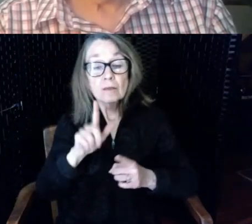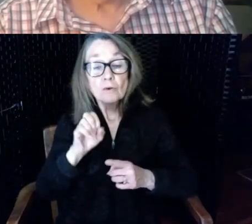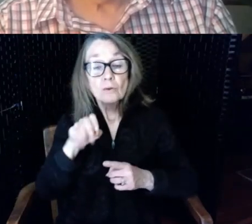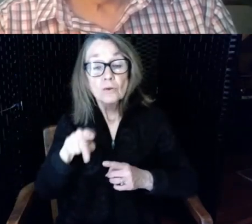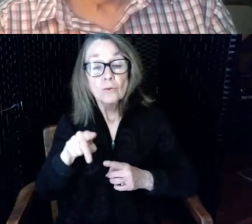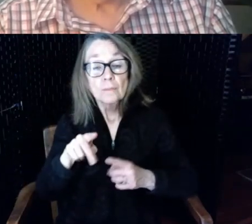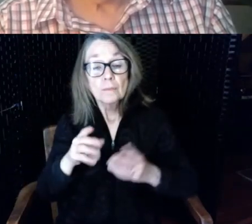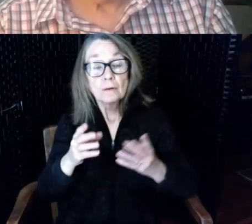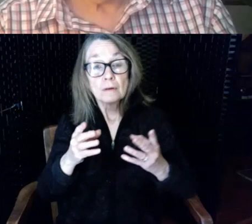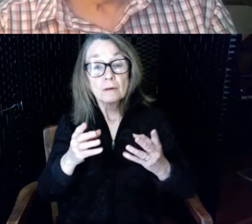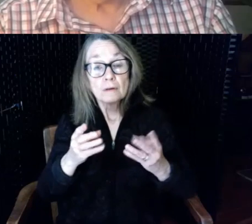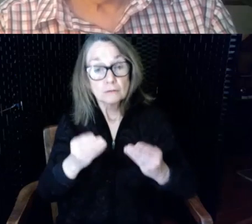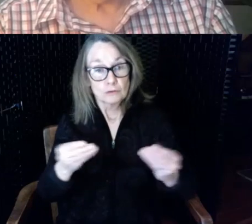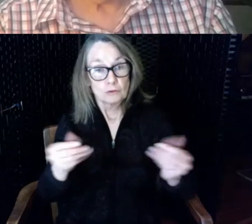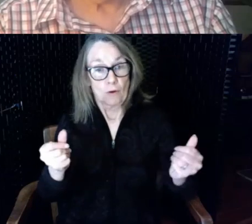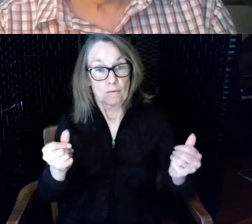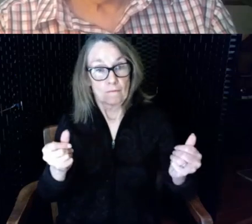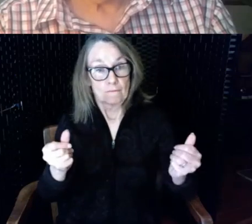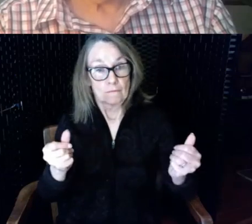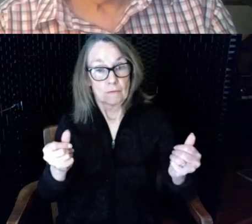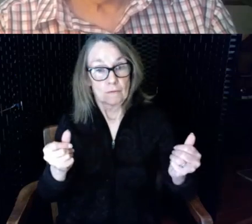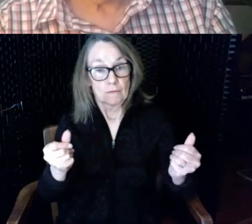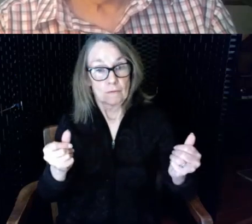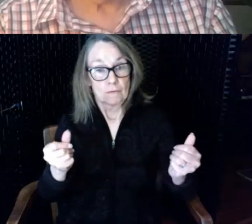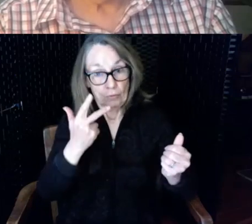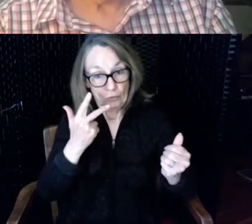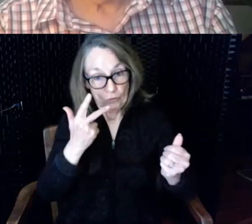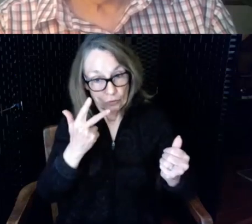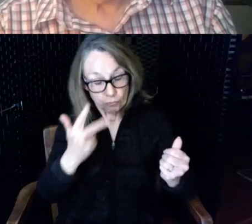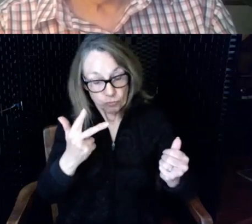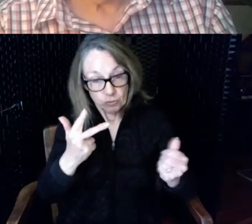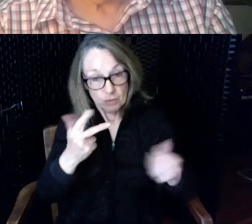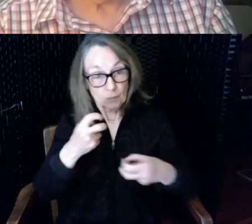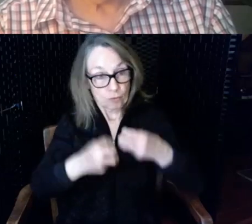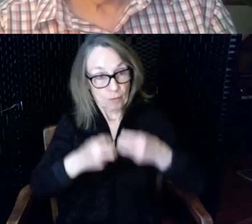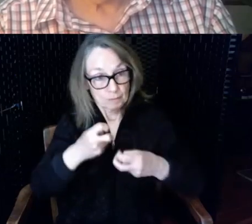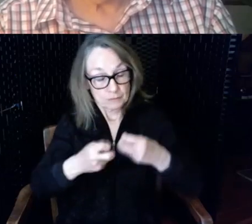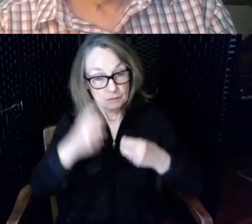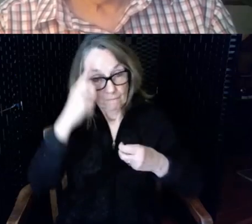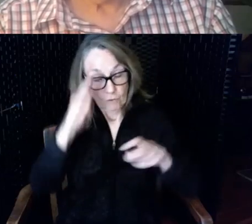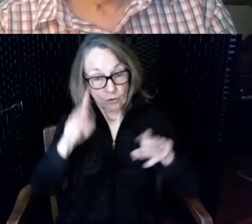important things that are troublesome for a person or they who is hard of